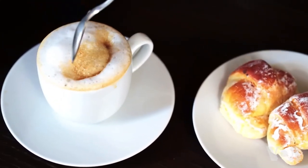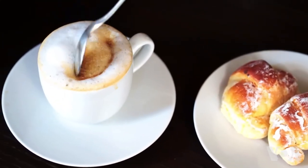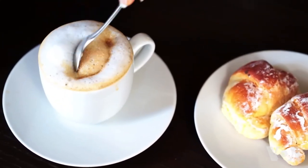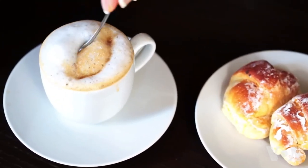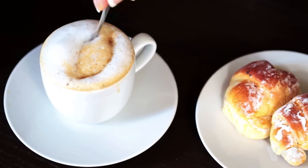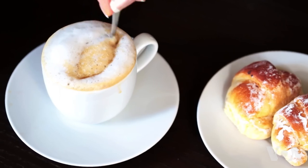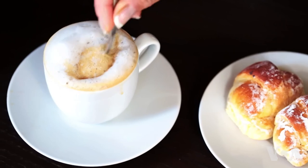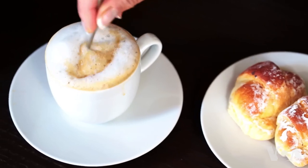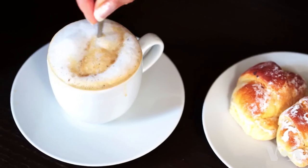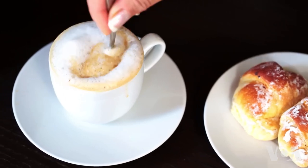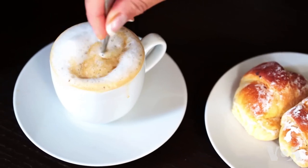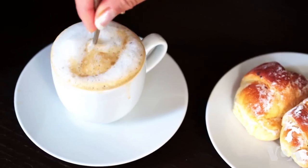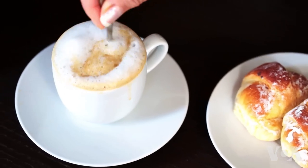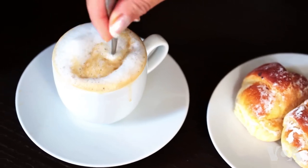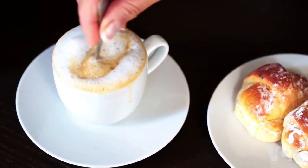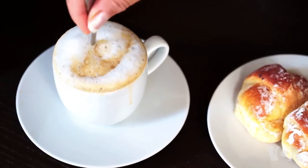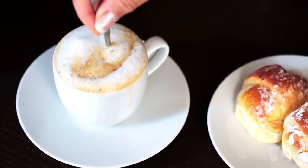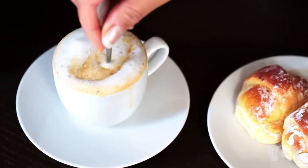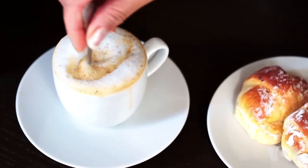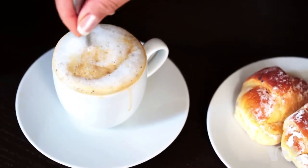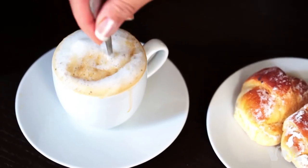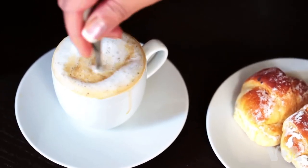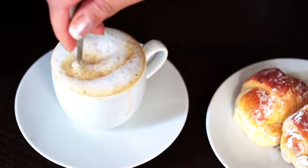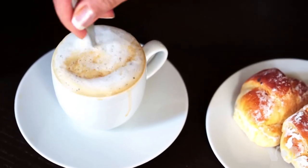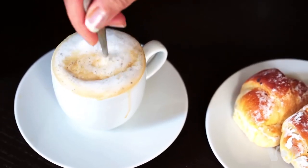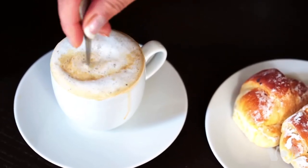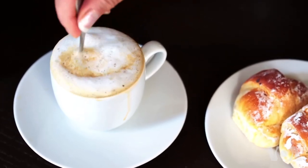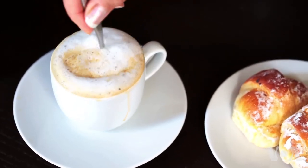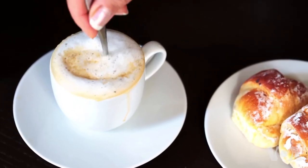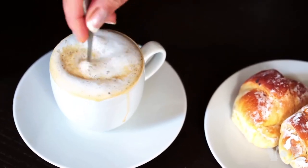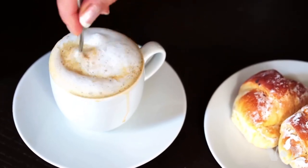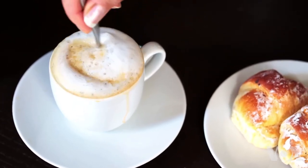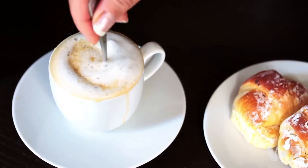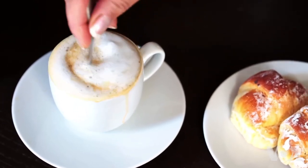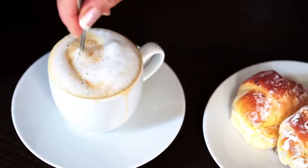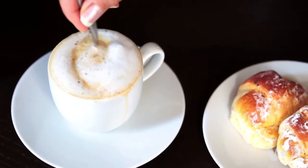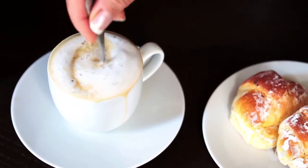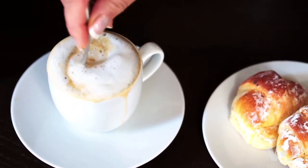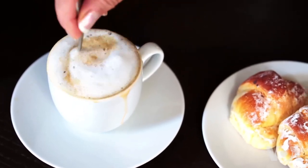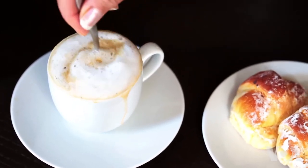And actually, I don’t want to say “hope,” it takes action,